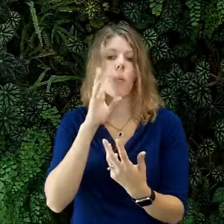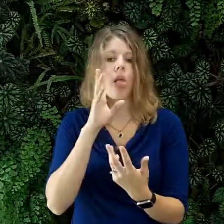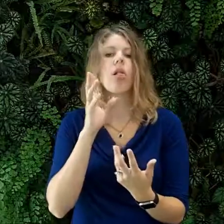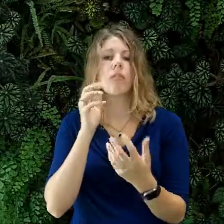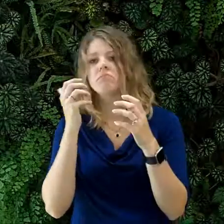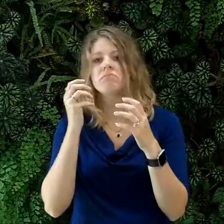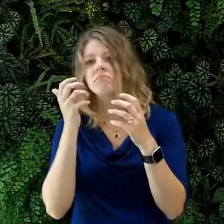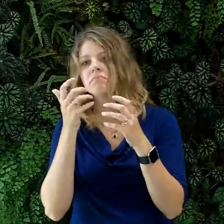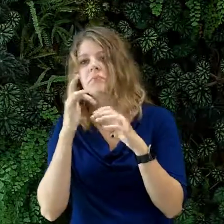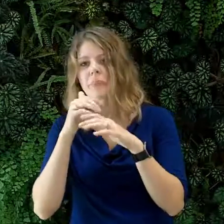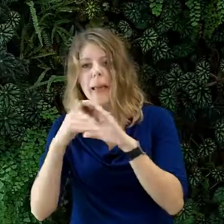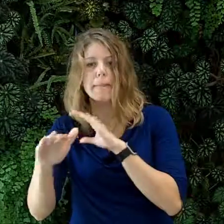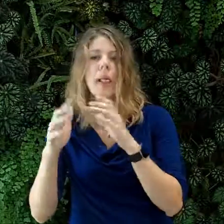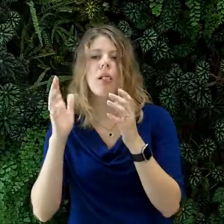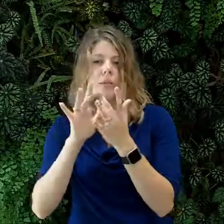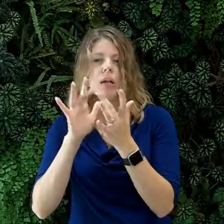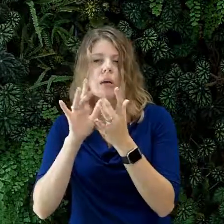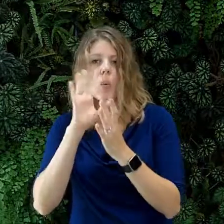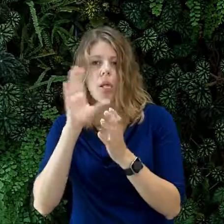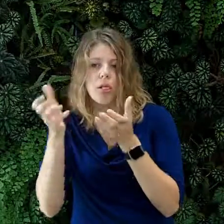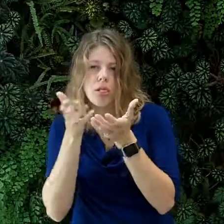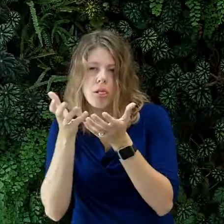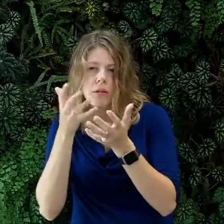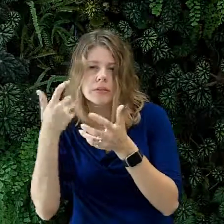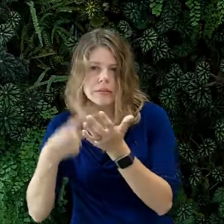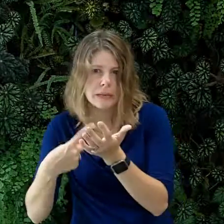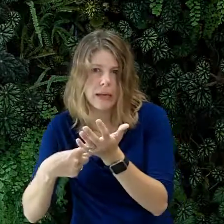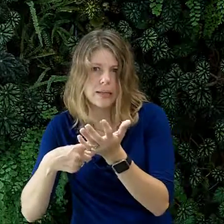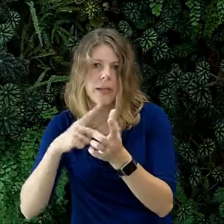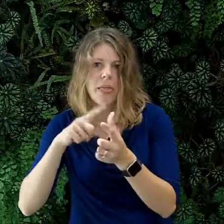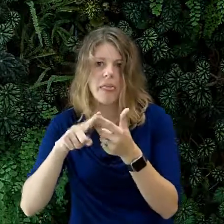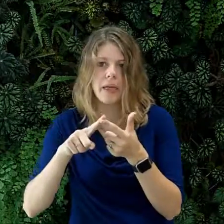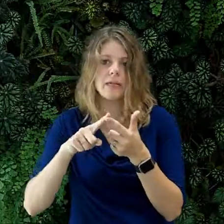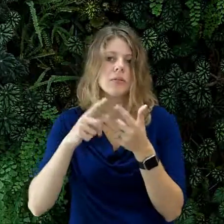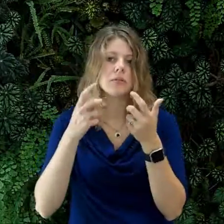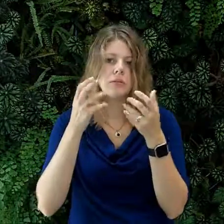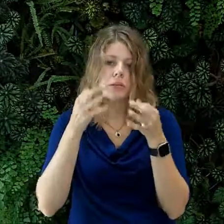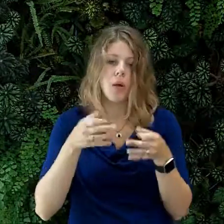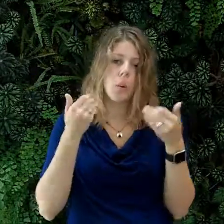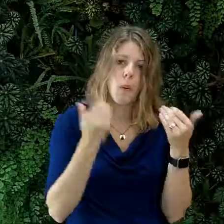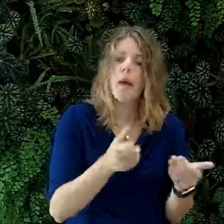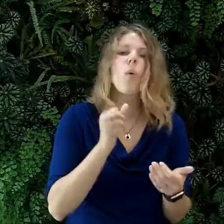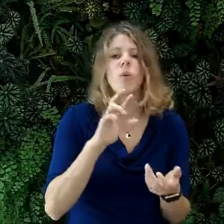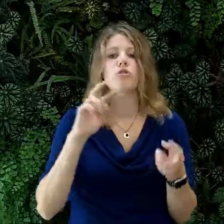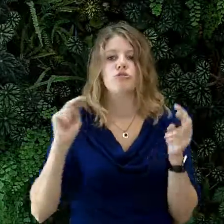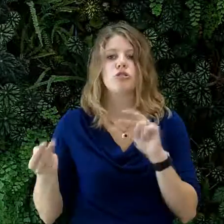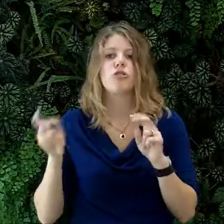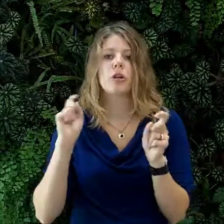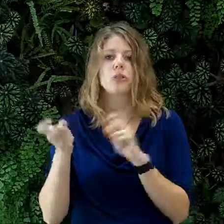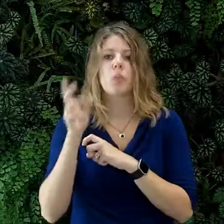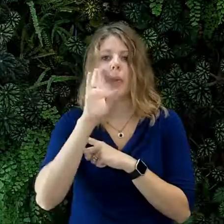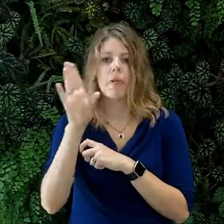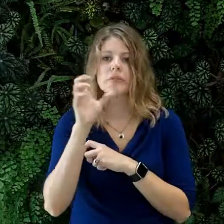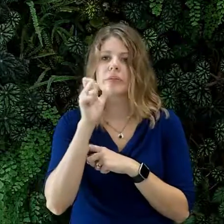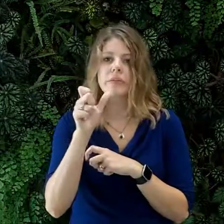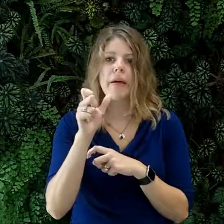I will contact you by e-mail to discuss any further adjustments or give the final go-ahead.